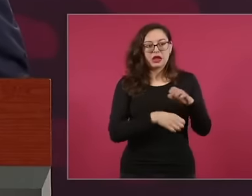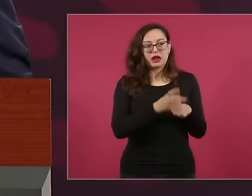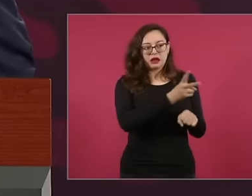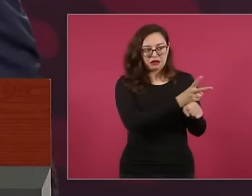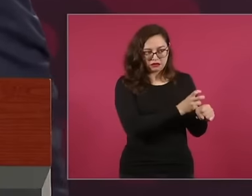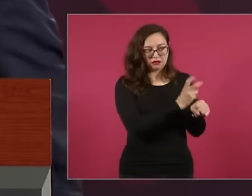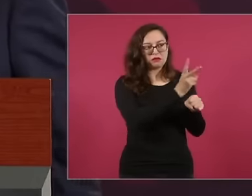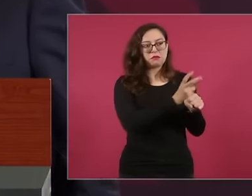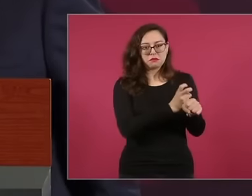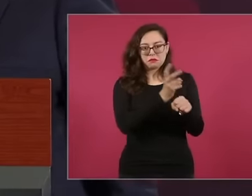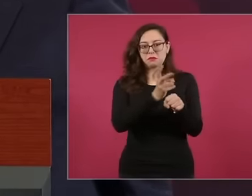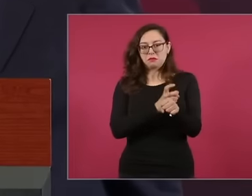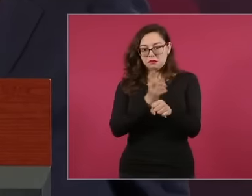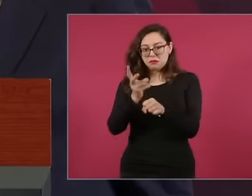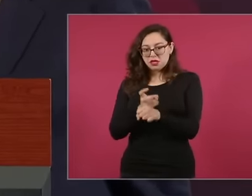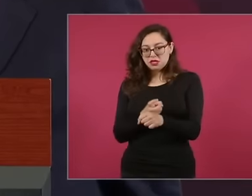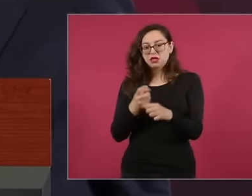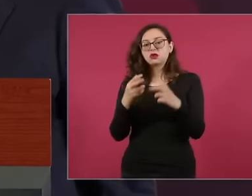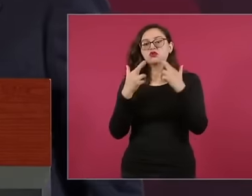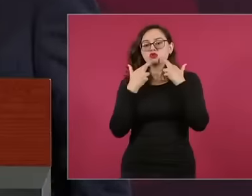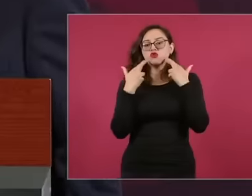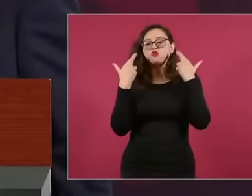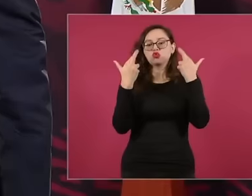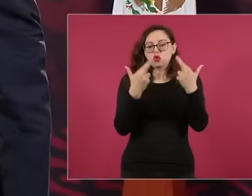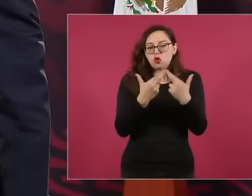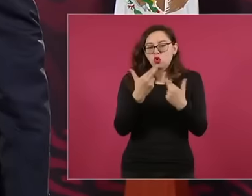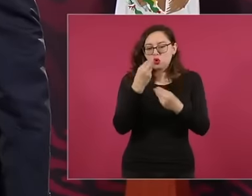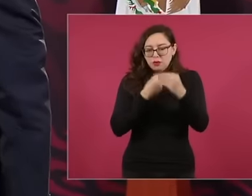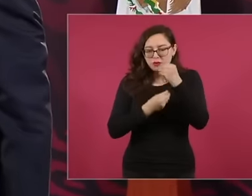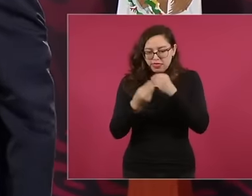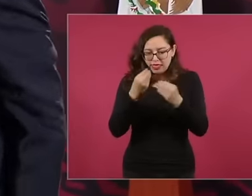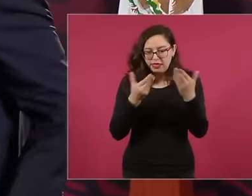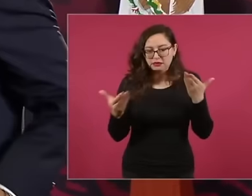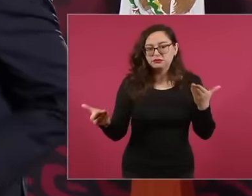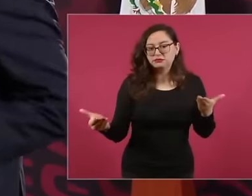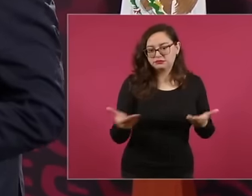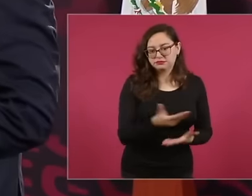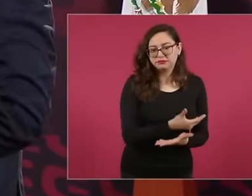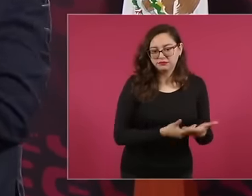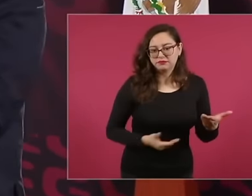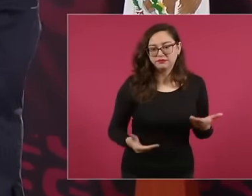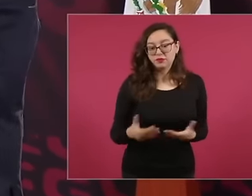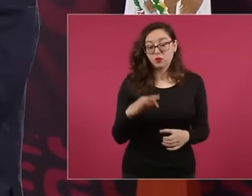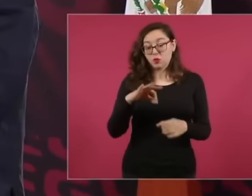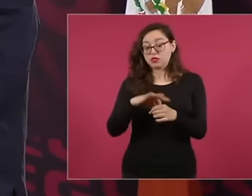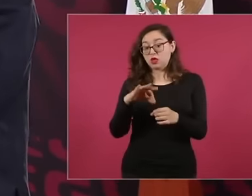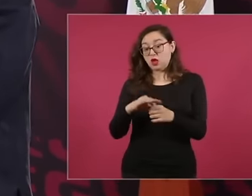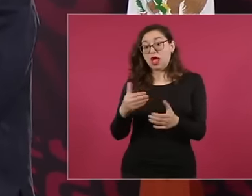those who are listening to me know that they are seeing me and I told them not to